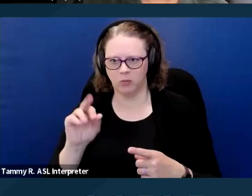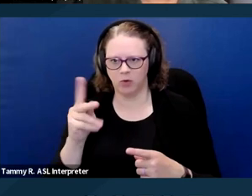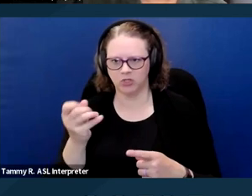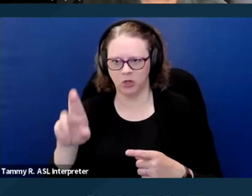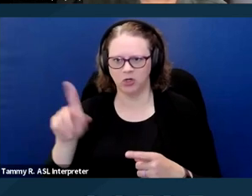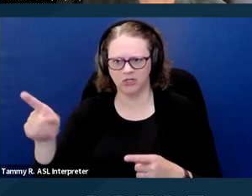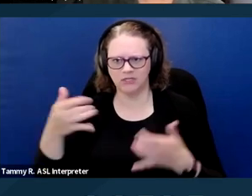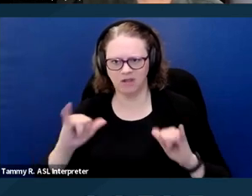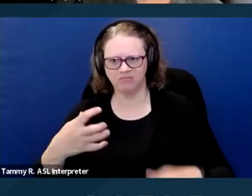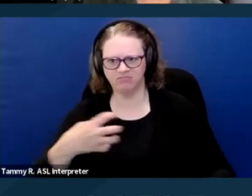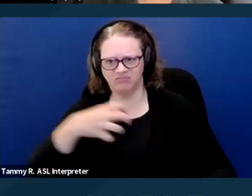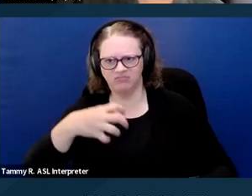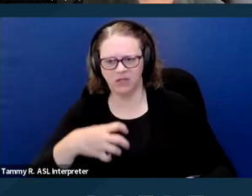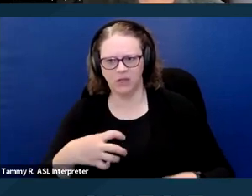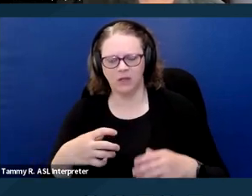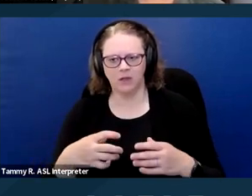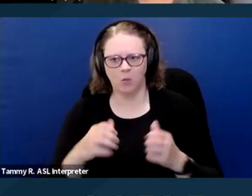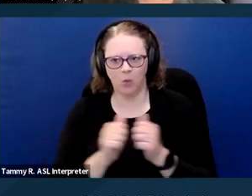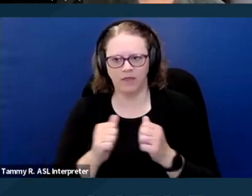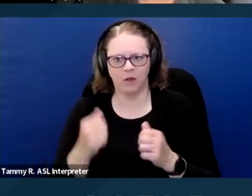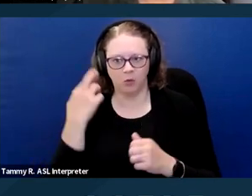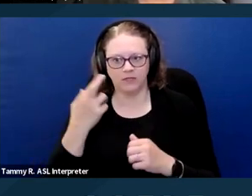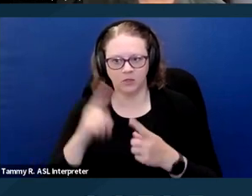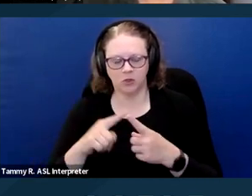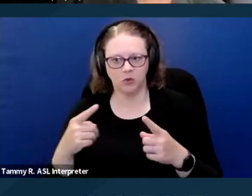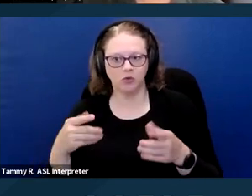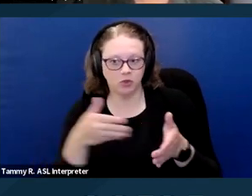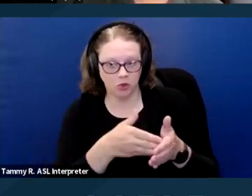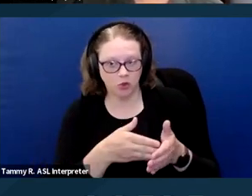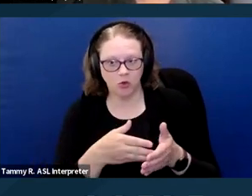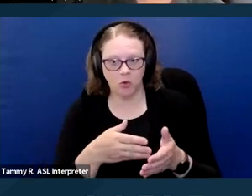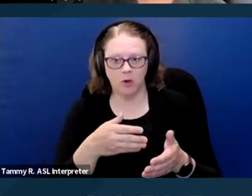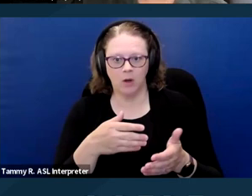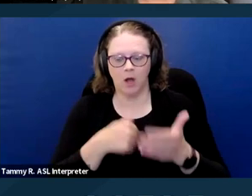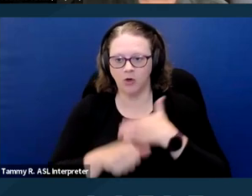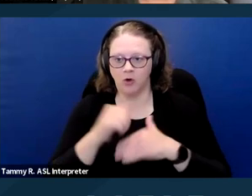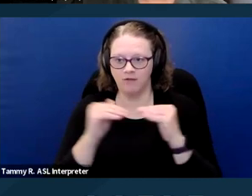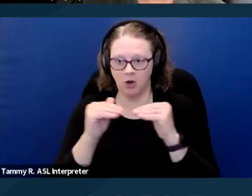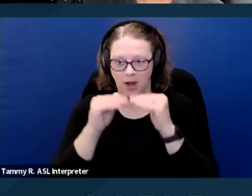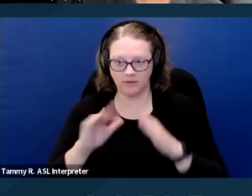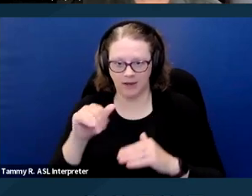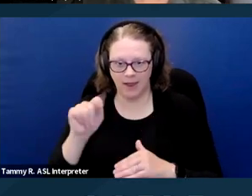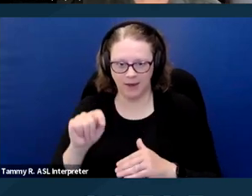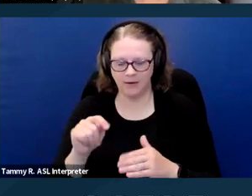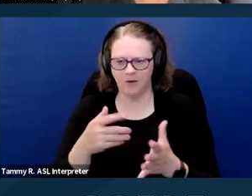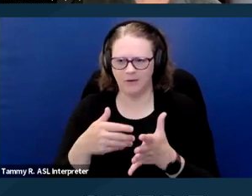withstanding to sue despite most of communication happening with the co-applicant or through the co-applicant.